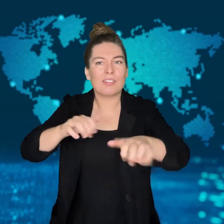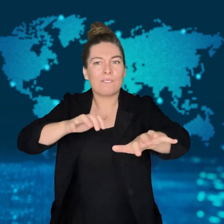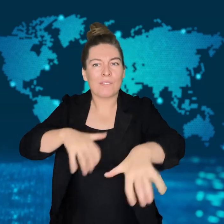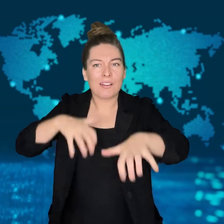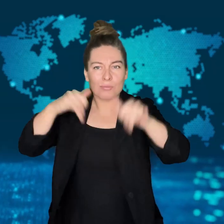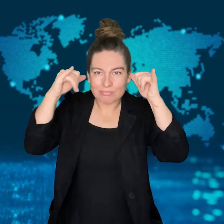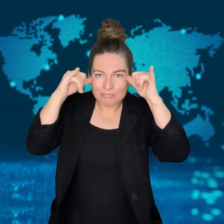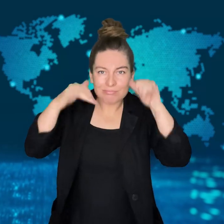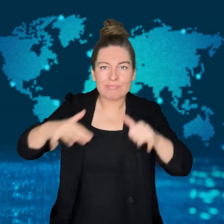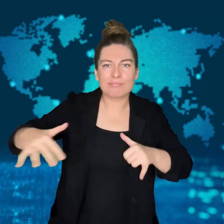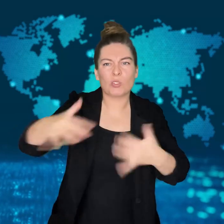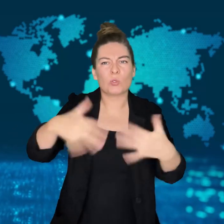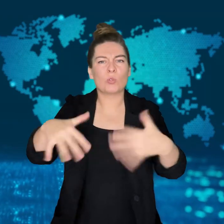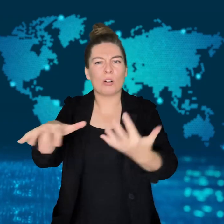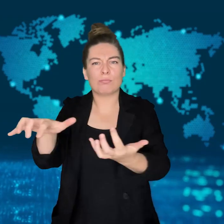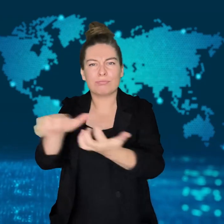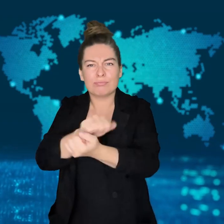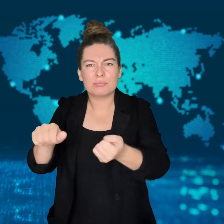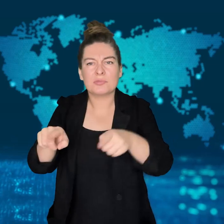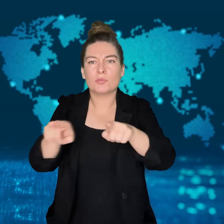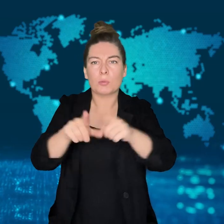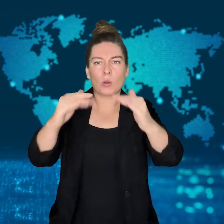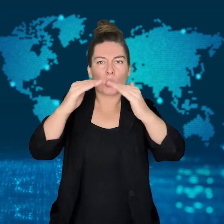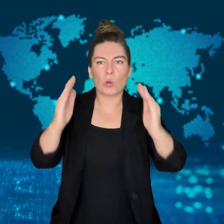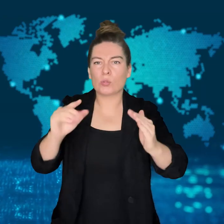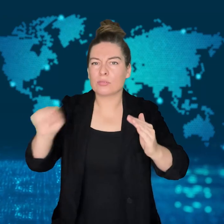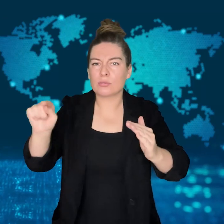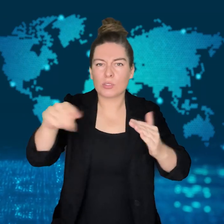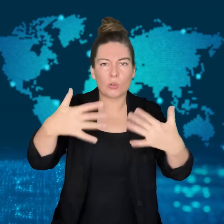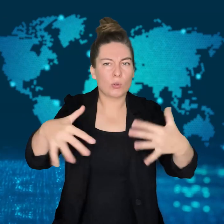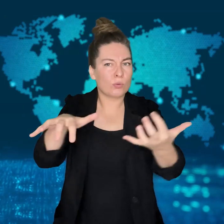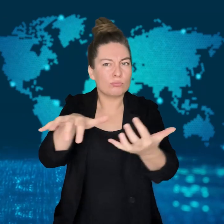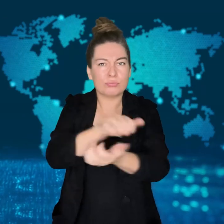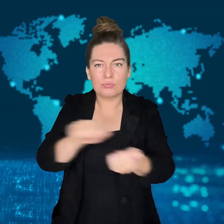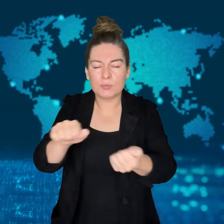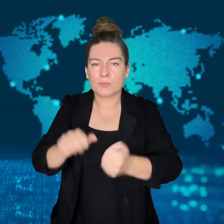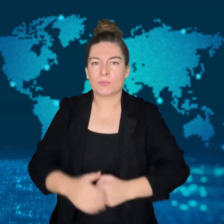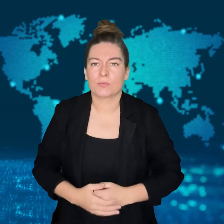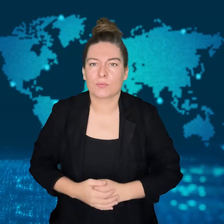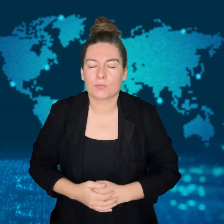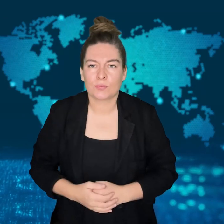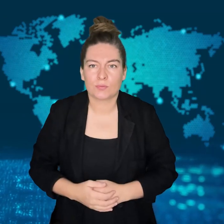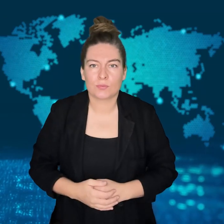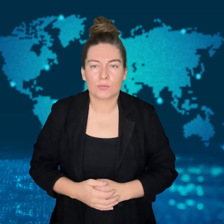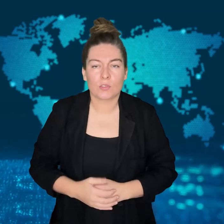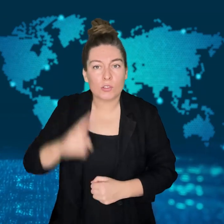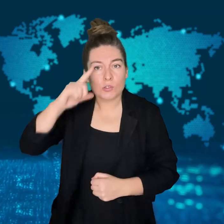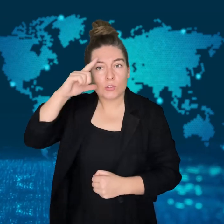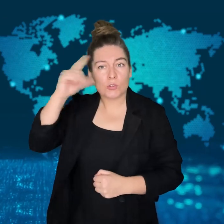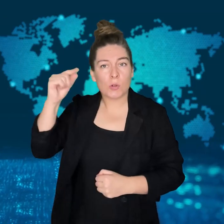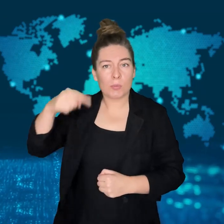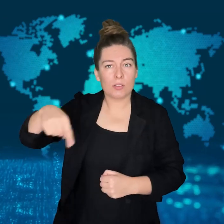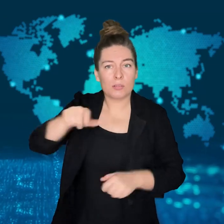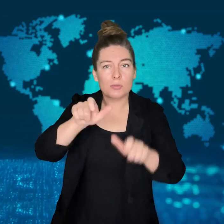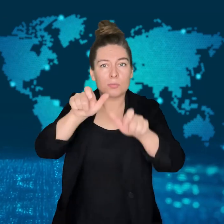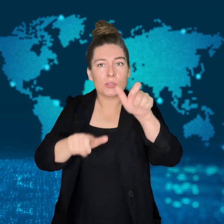The government has sent at least 400 rescue workers to help as farms